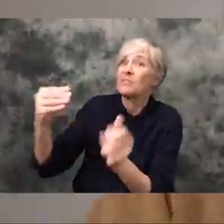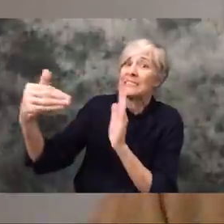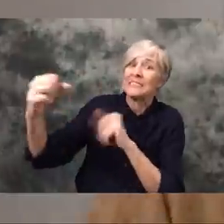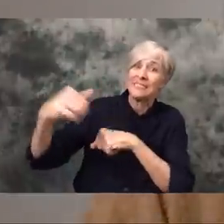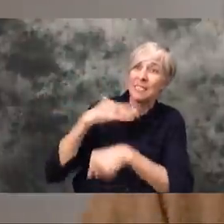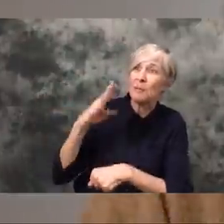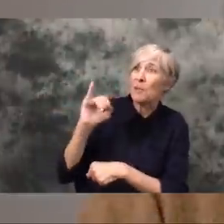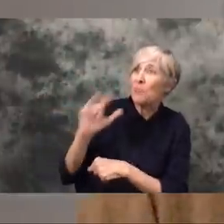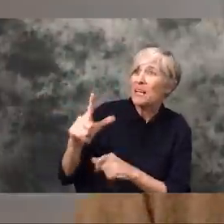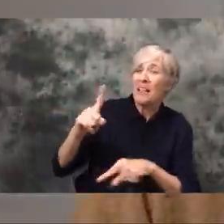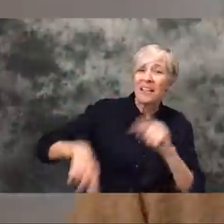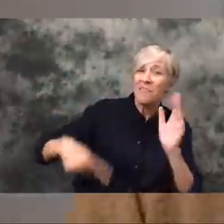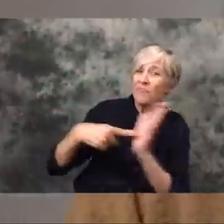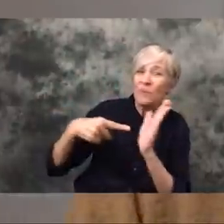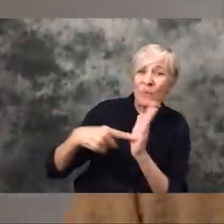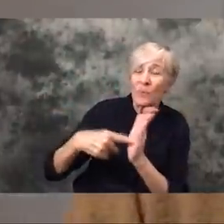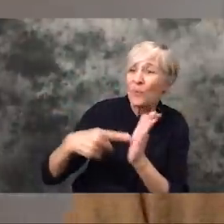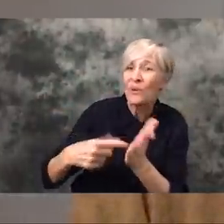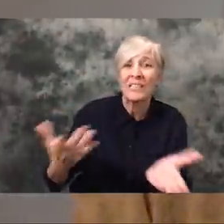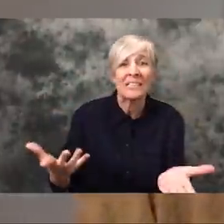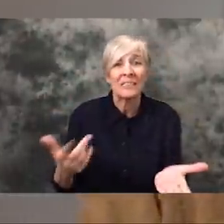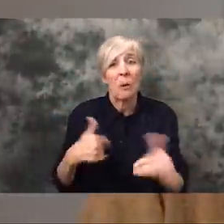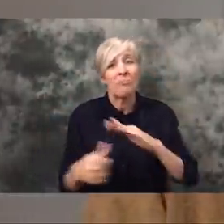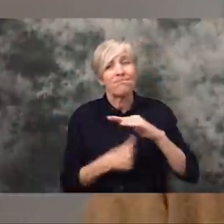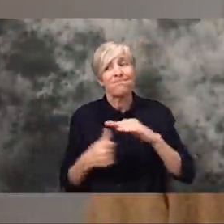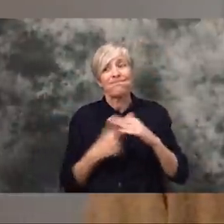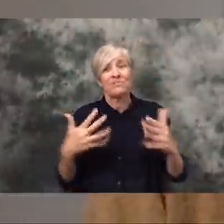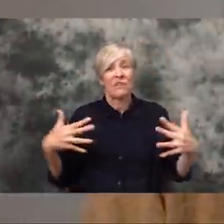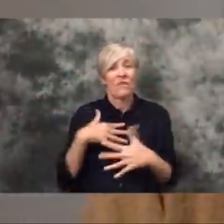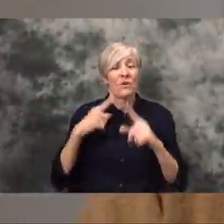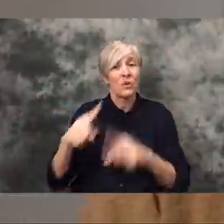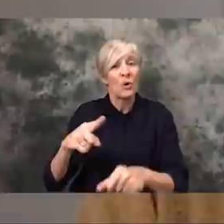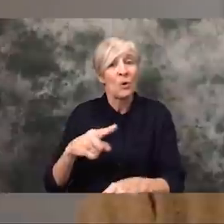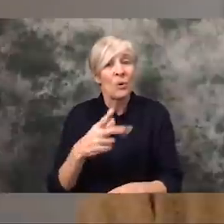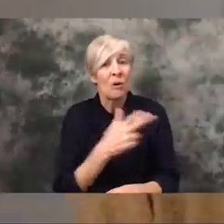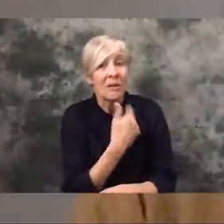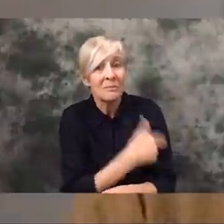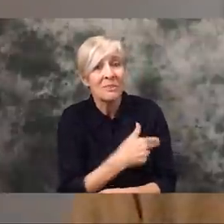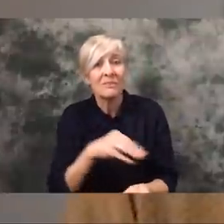that are gonna come in. And so, what I hope is that this wakes many people up